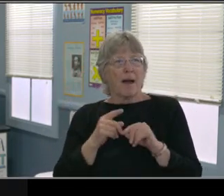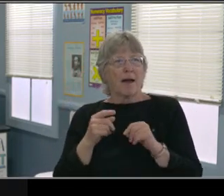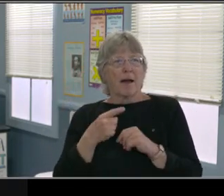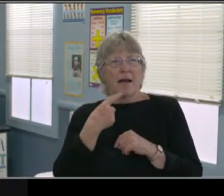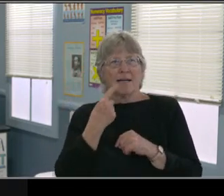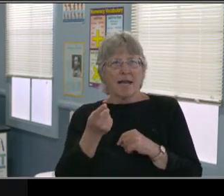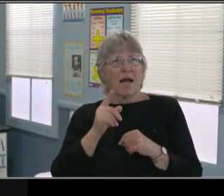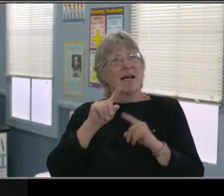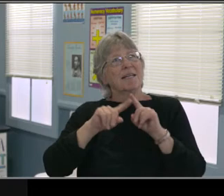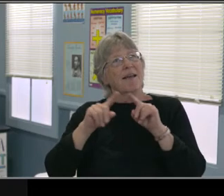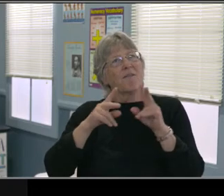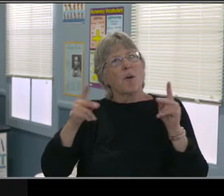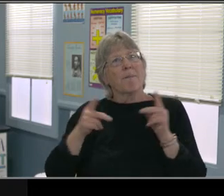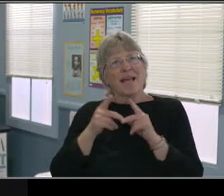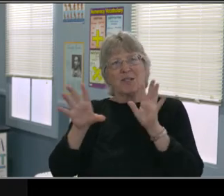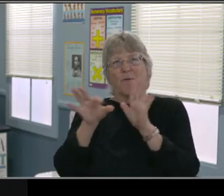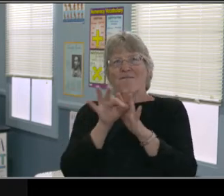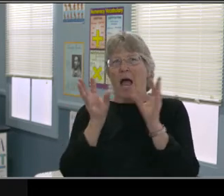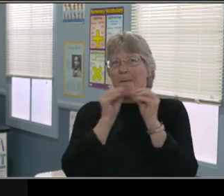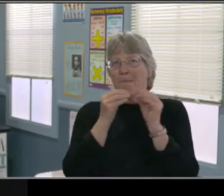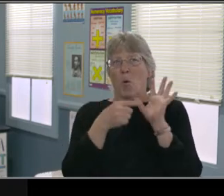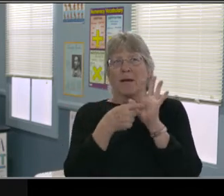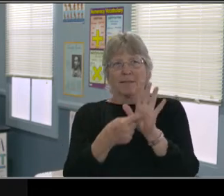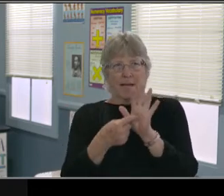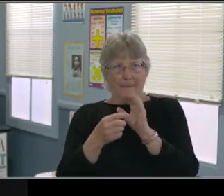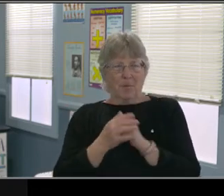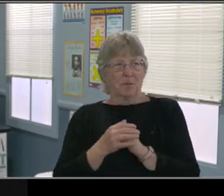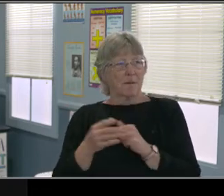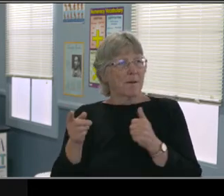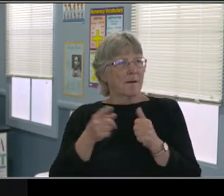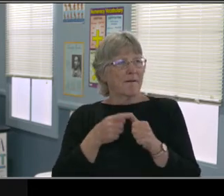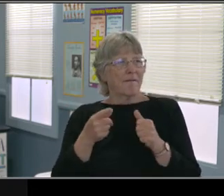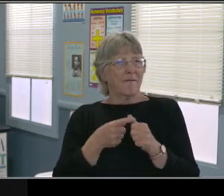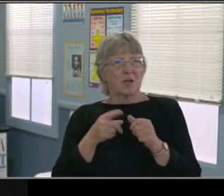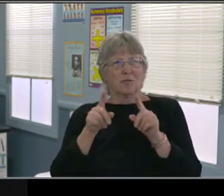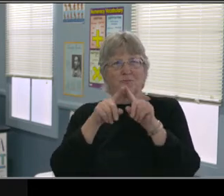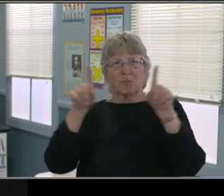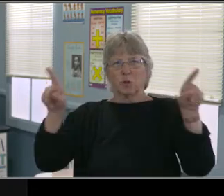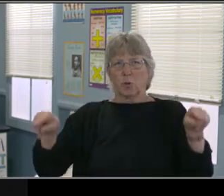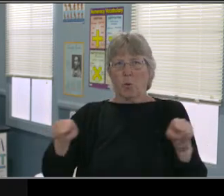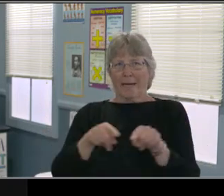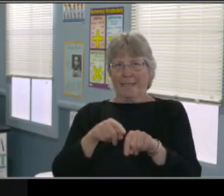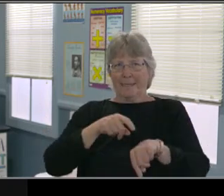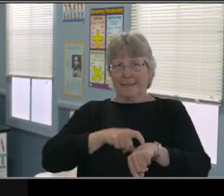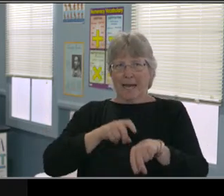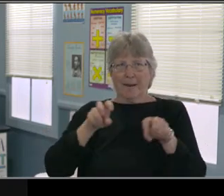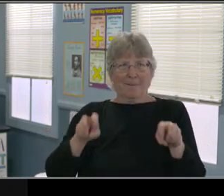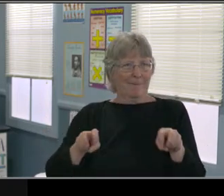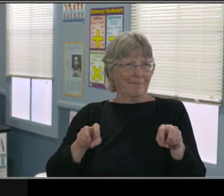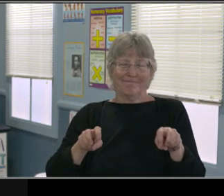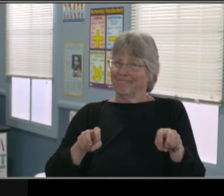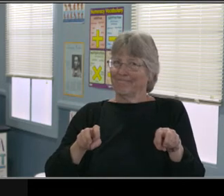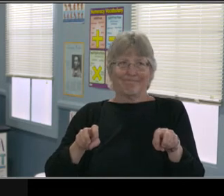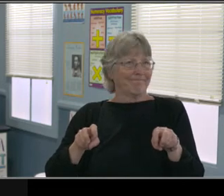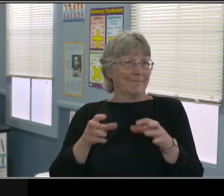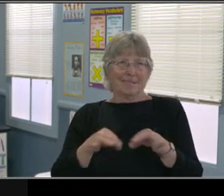on let's build that time for that student because our expectations are not necessarily gonna be